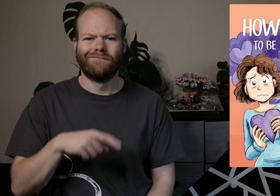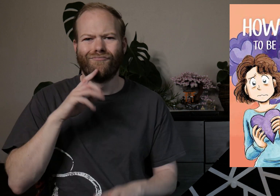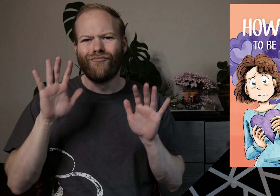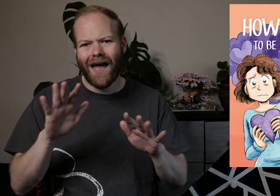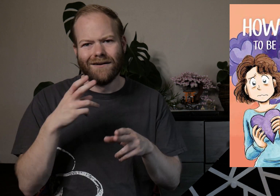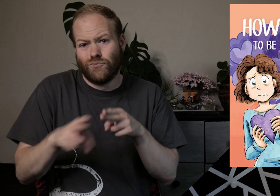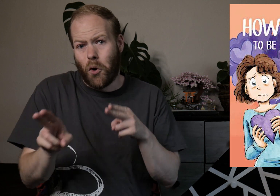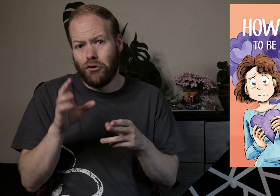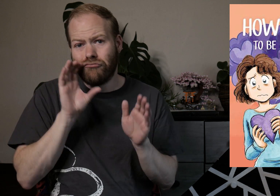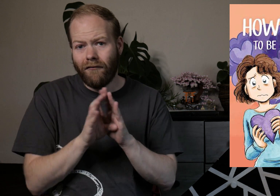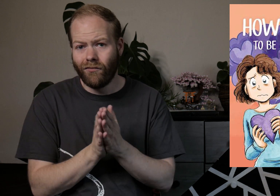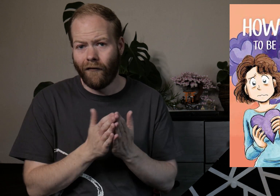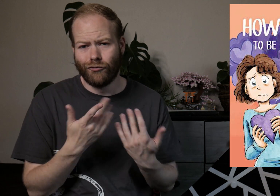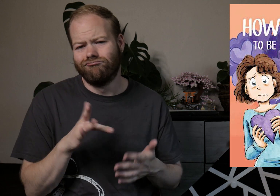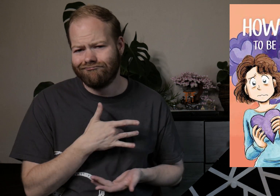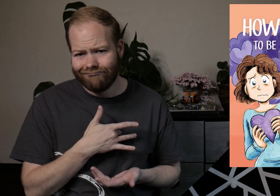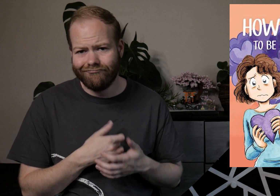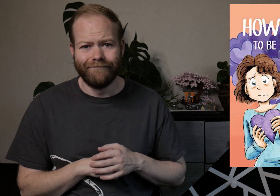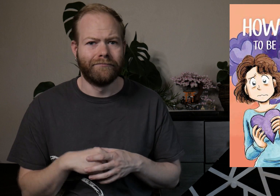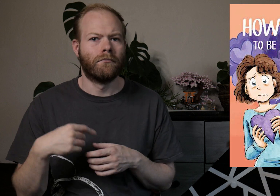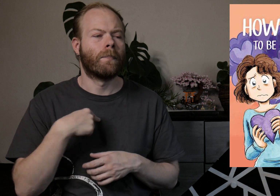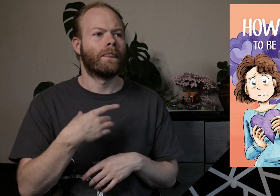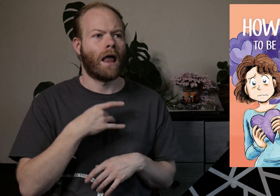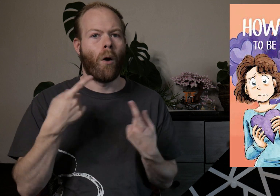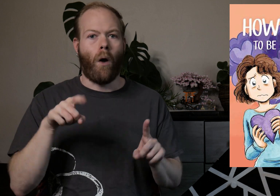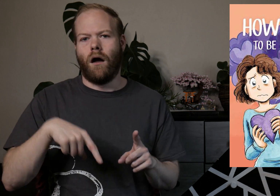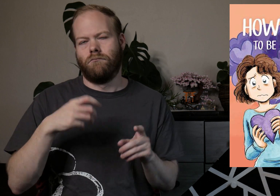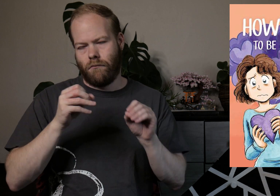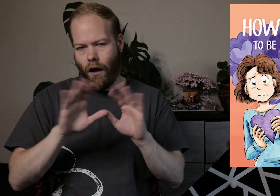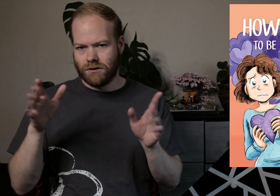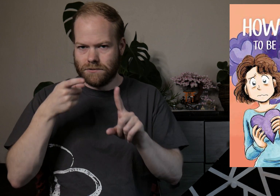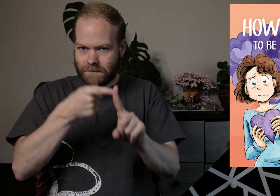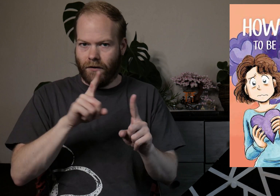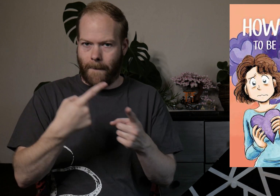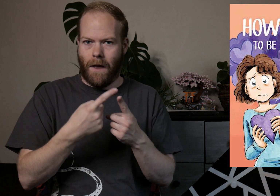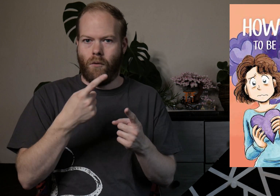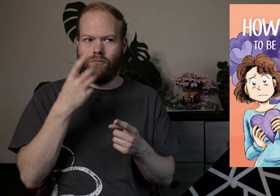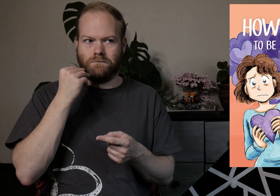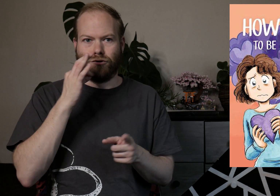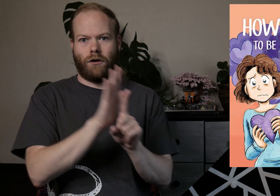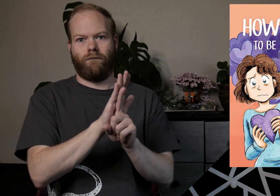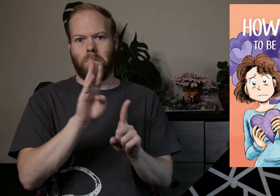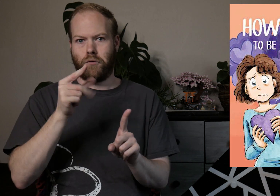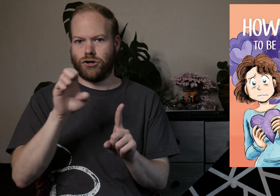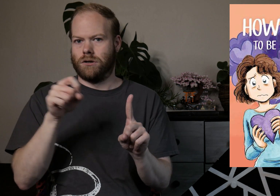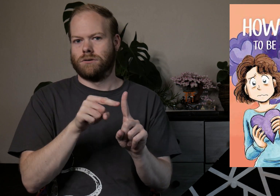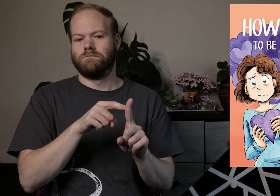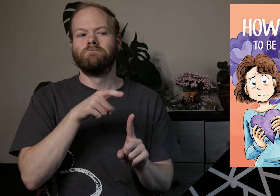This was a great and short graphic novel, very heartwarming. I liked that while this was obviously specifically about the experience of Burgess,